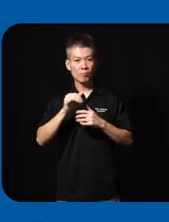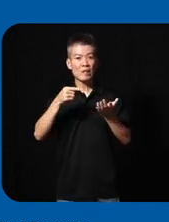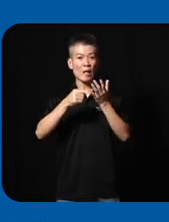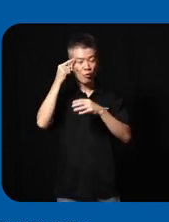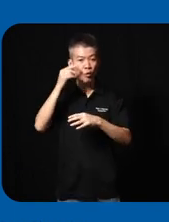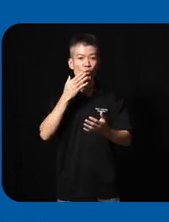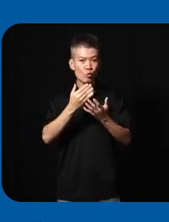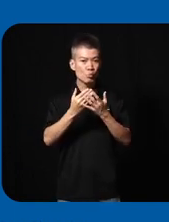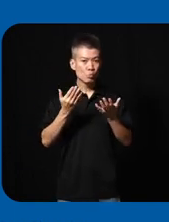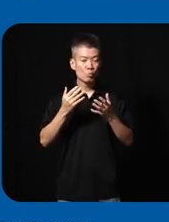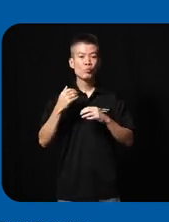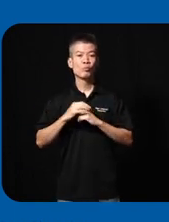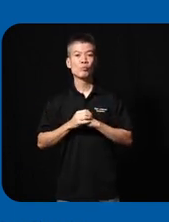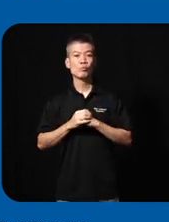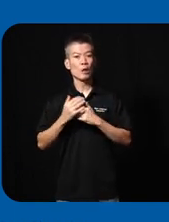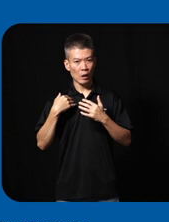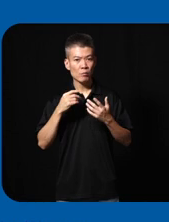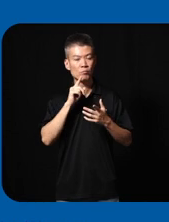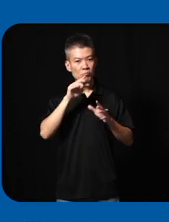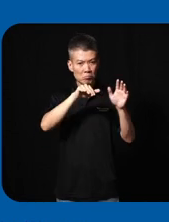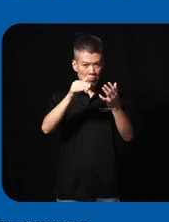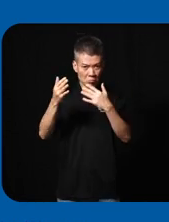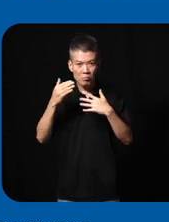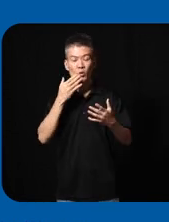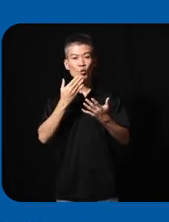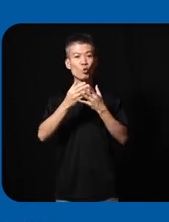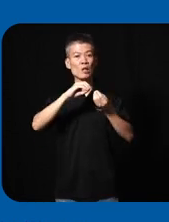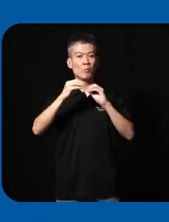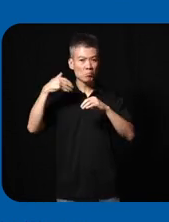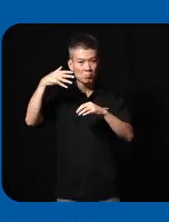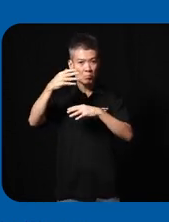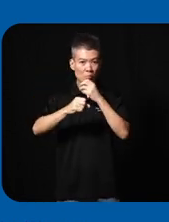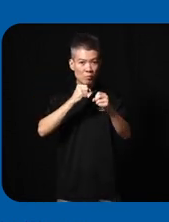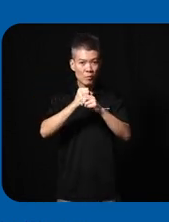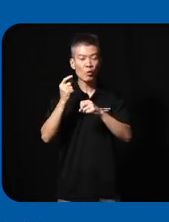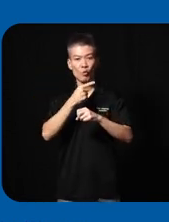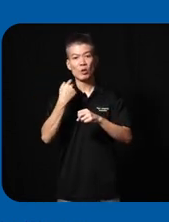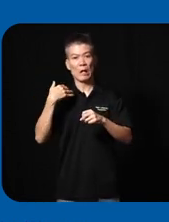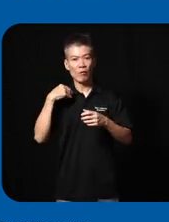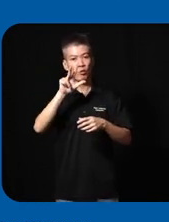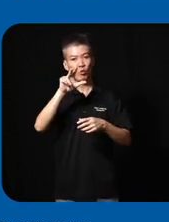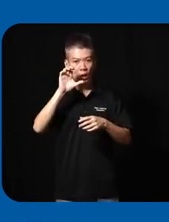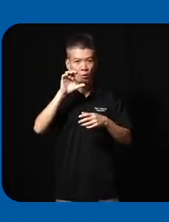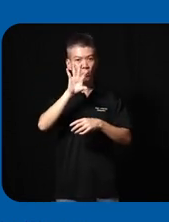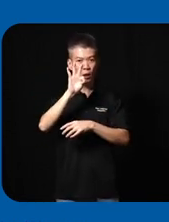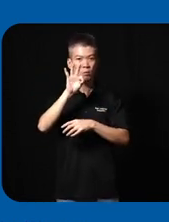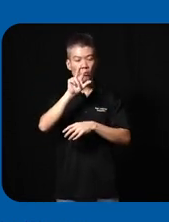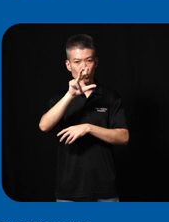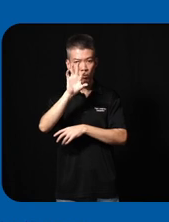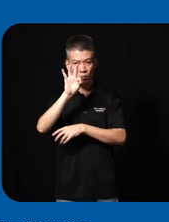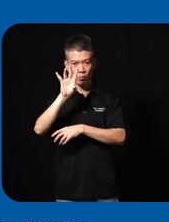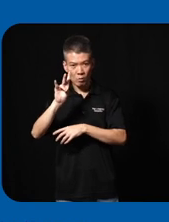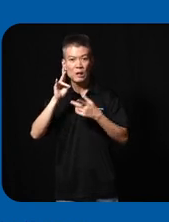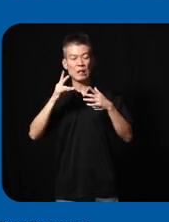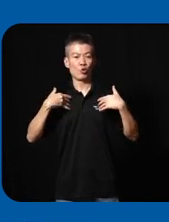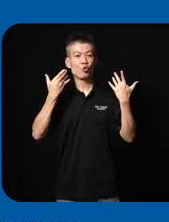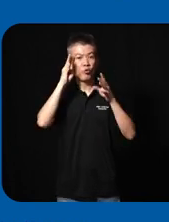good has really pretty good numbers over the years you know we have 397 youth innovators we've worked